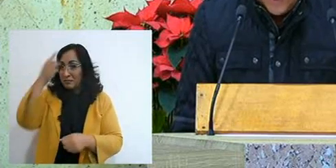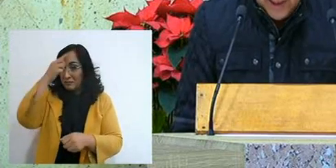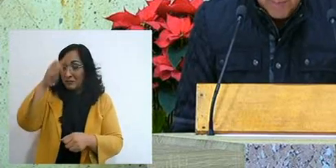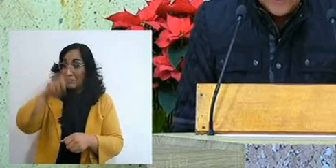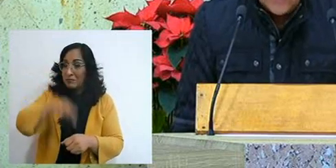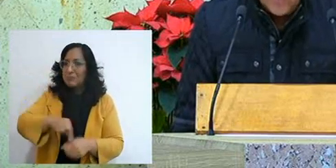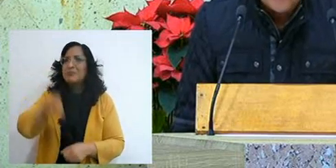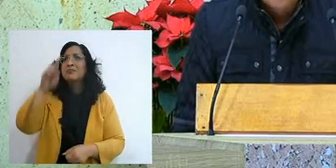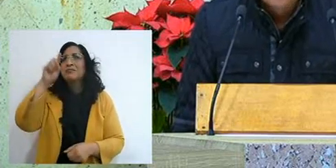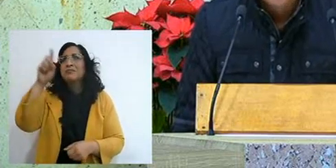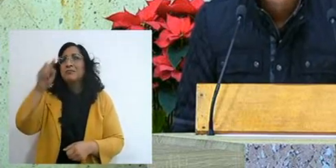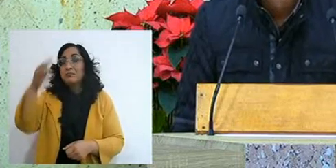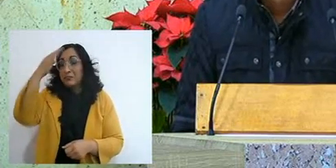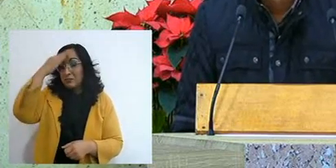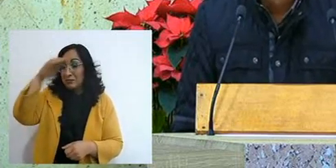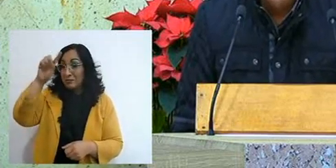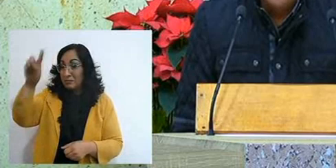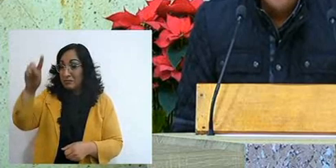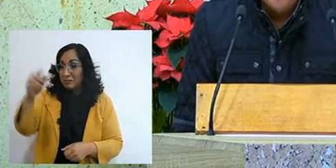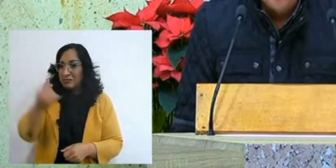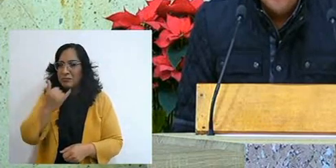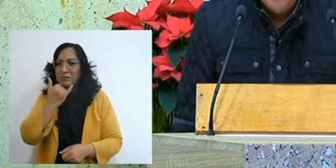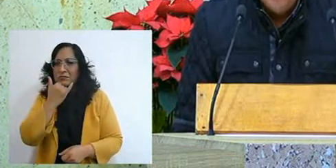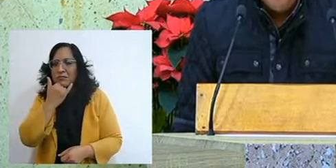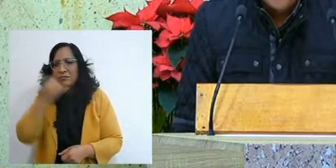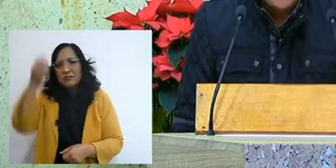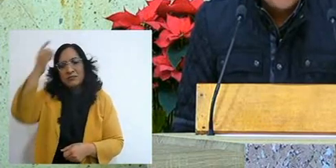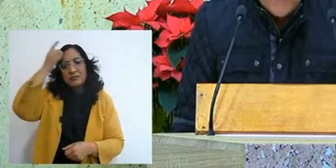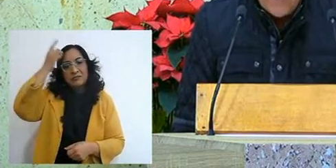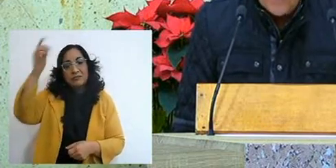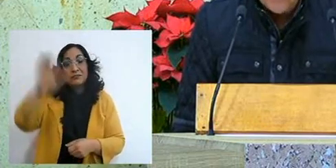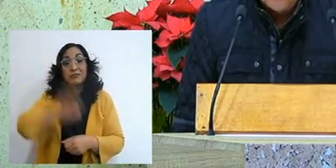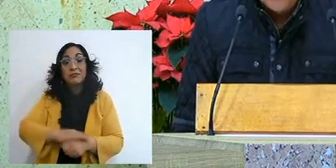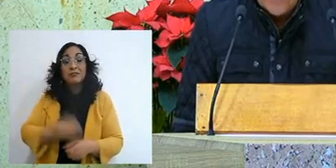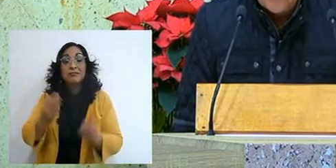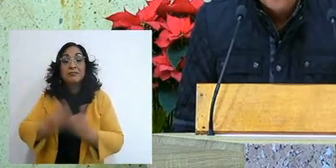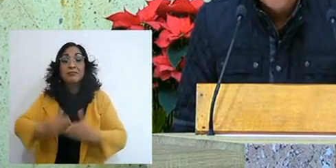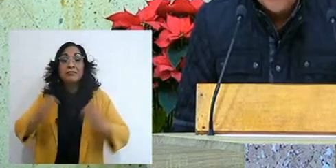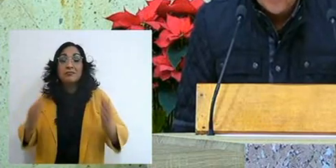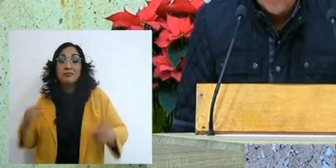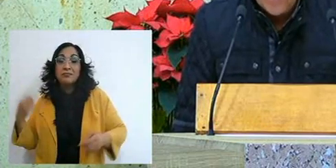and that they know that you are a forgiving God, because great is your mercy,